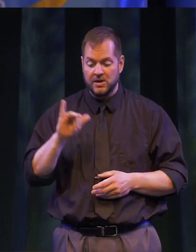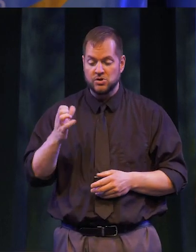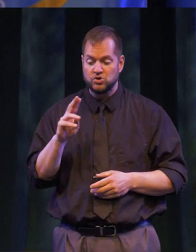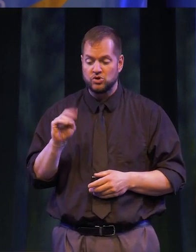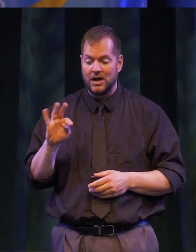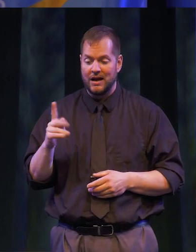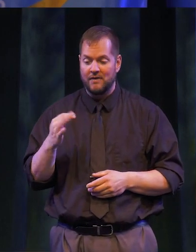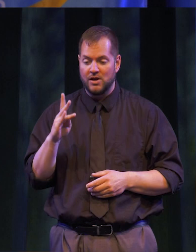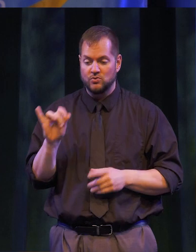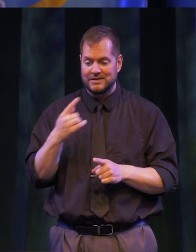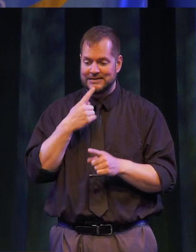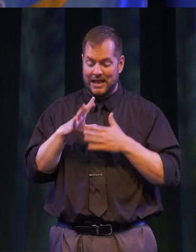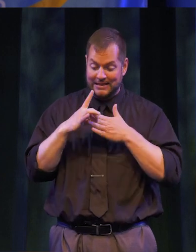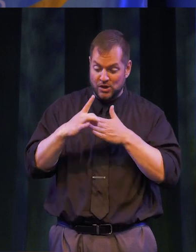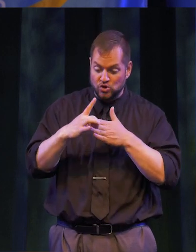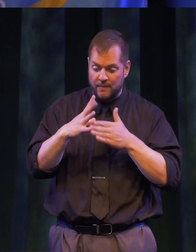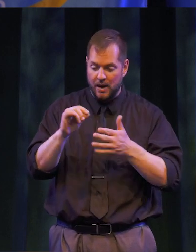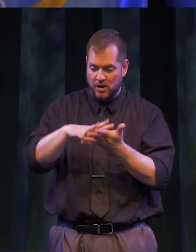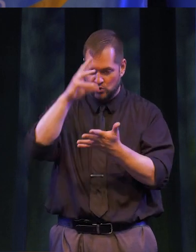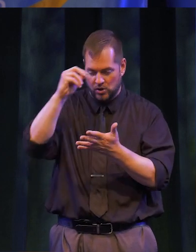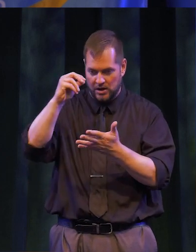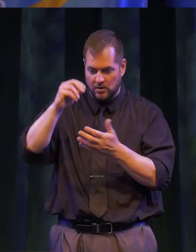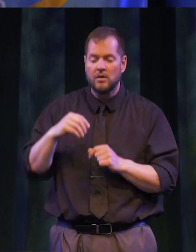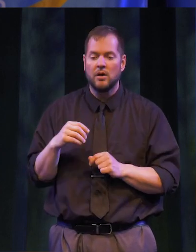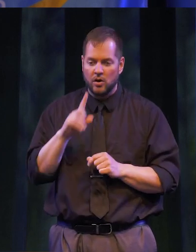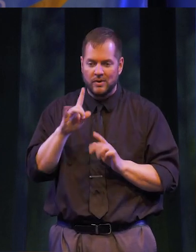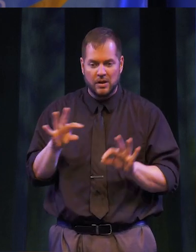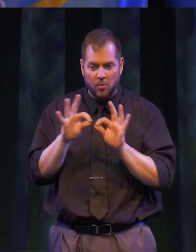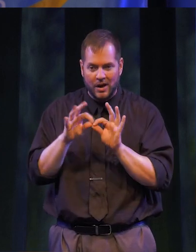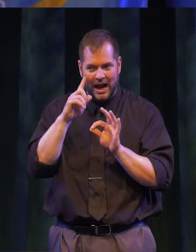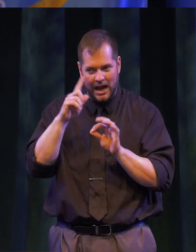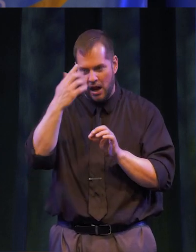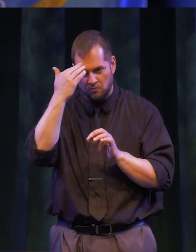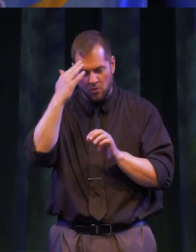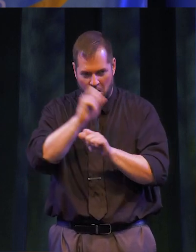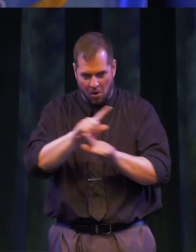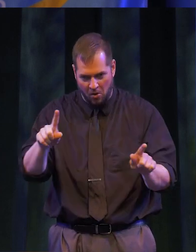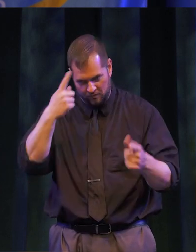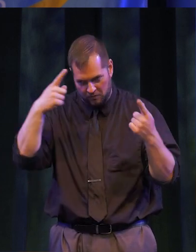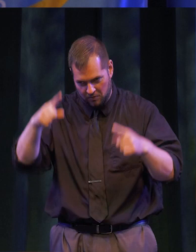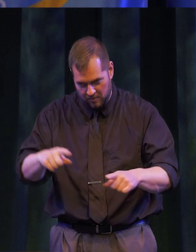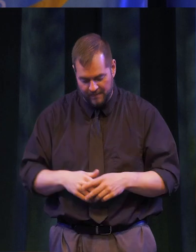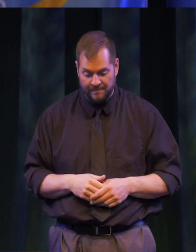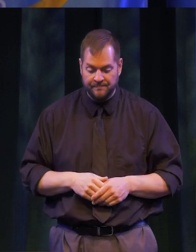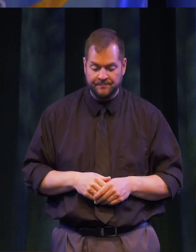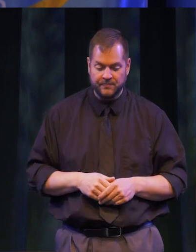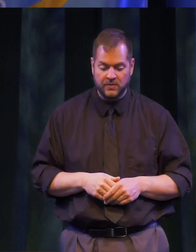JOHN F. KENNEDY SAID, “LEADERSHIP AND LEARNING ARE INDISPENSABLE TO EACH OTHER.” AND I BELIEVE YOU ALL CAN ATTEST TO THAT.